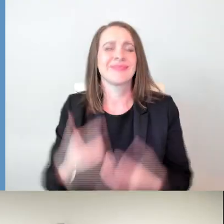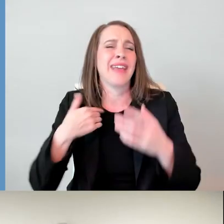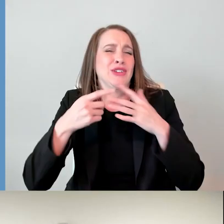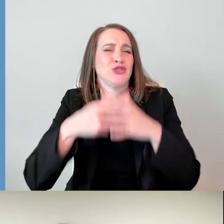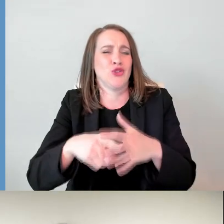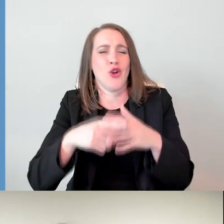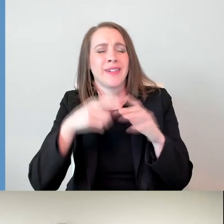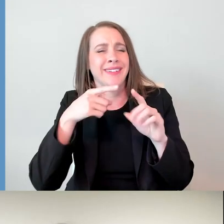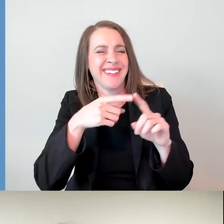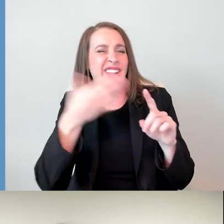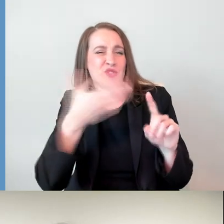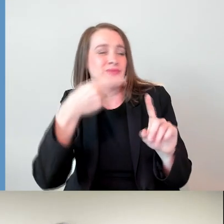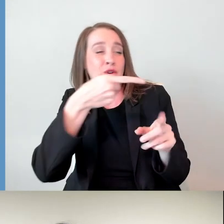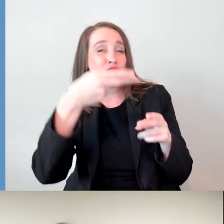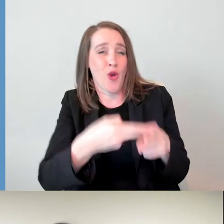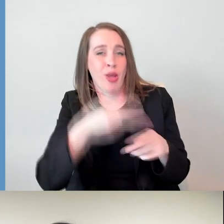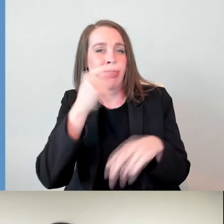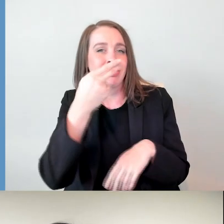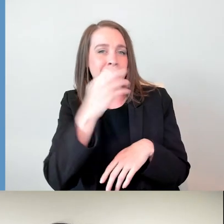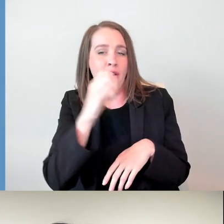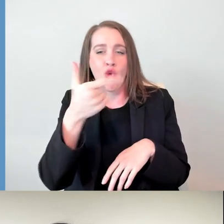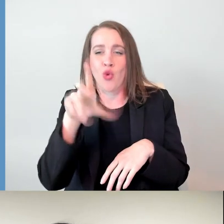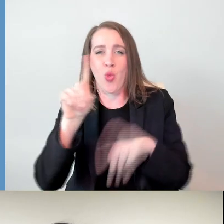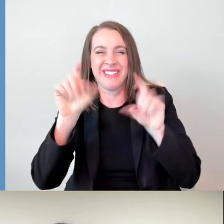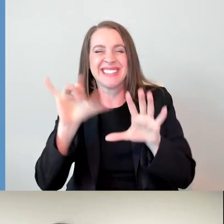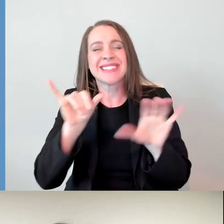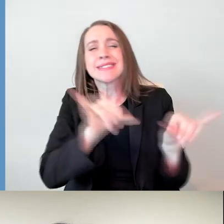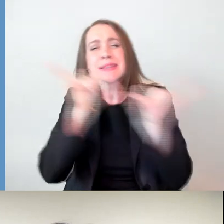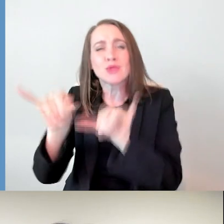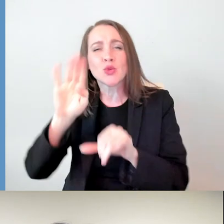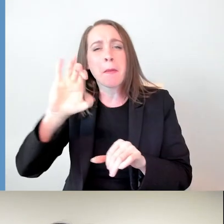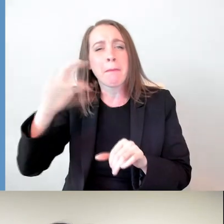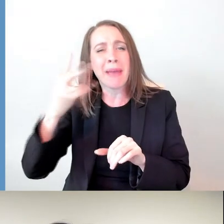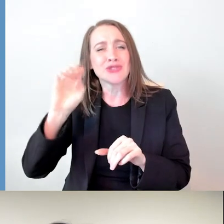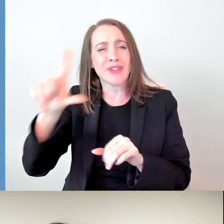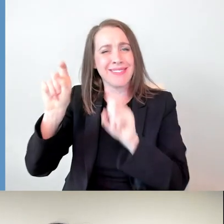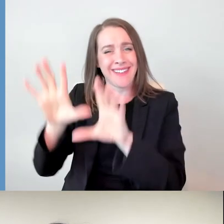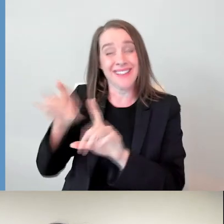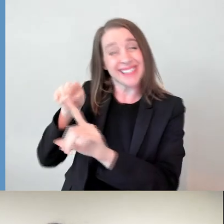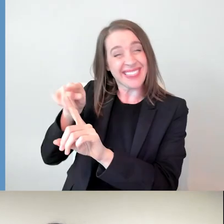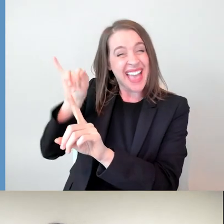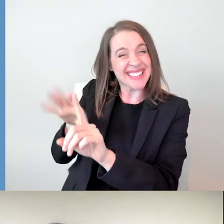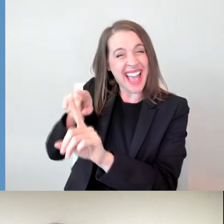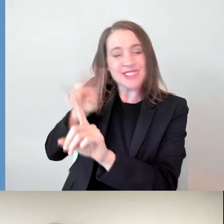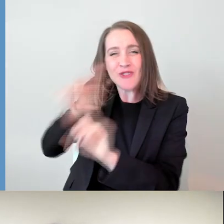That is the test about it if there's two females in a movie and they talk to each other about something other